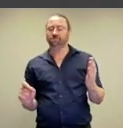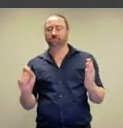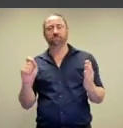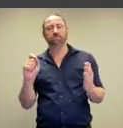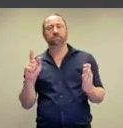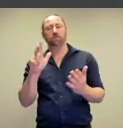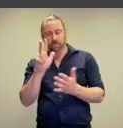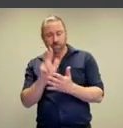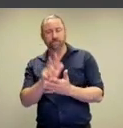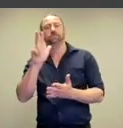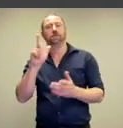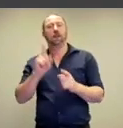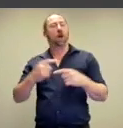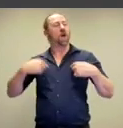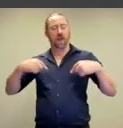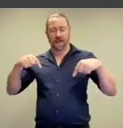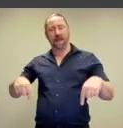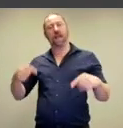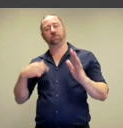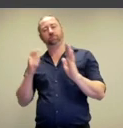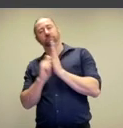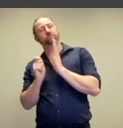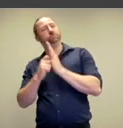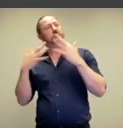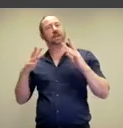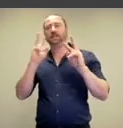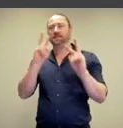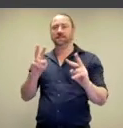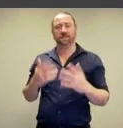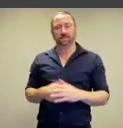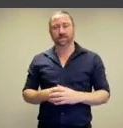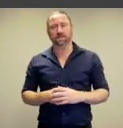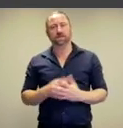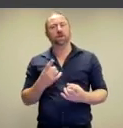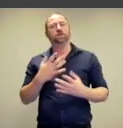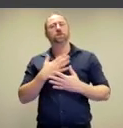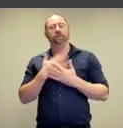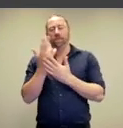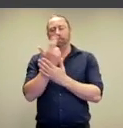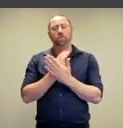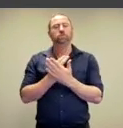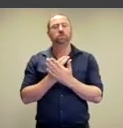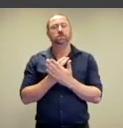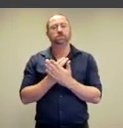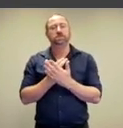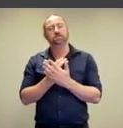declared and documented that I